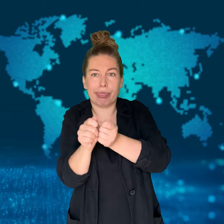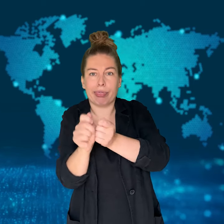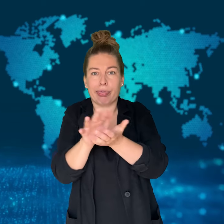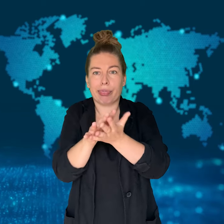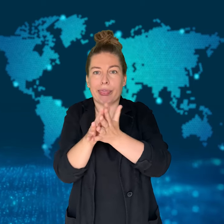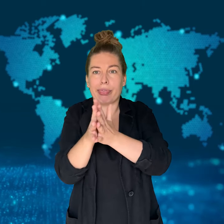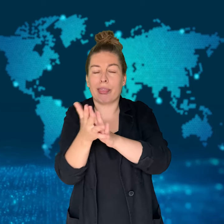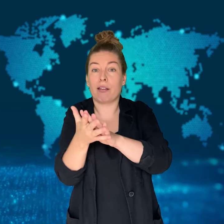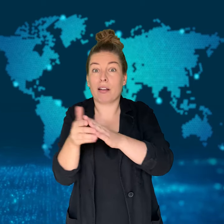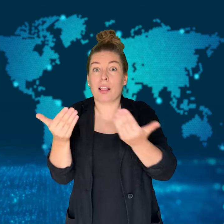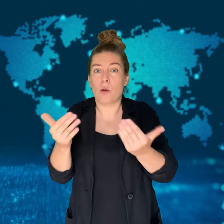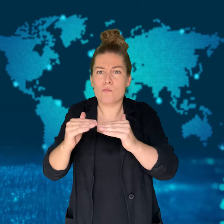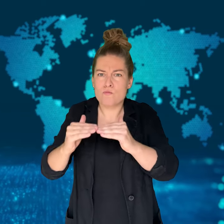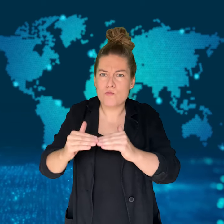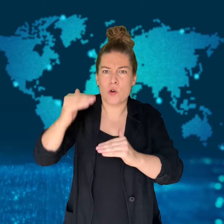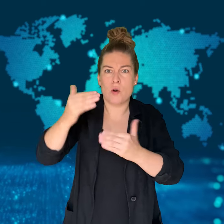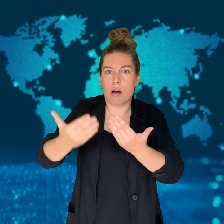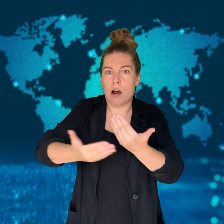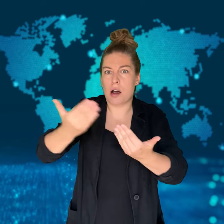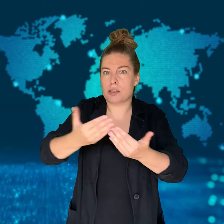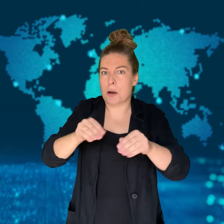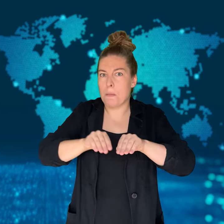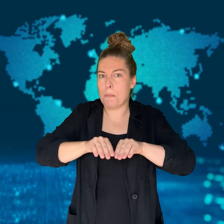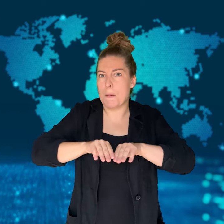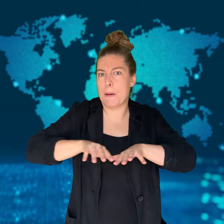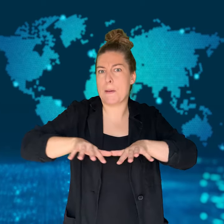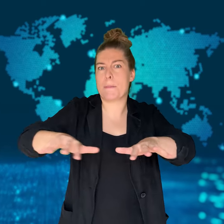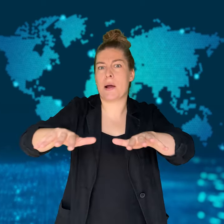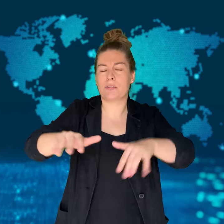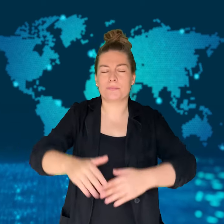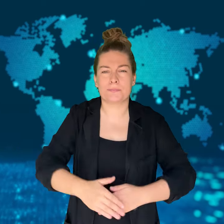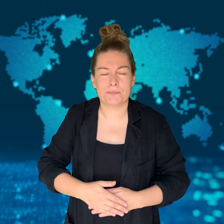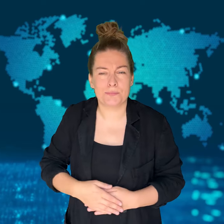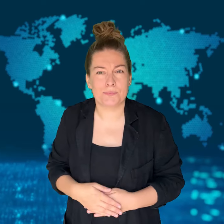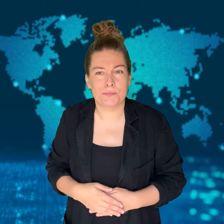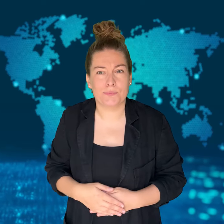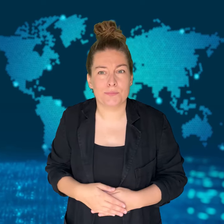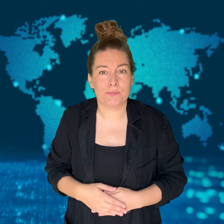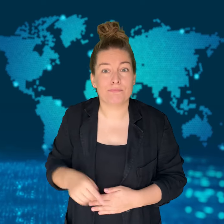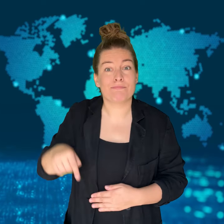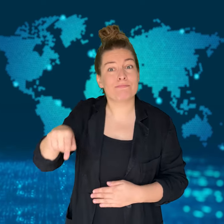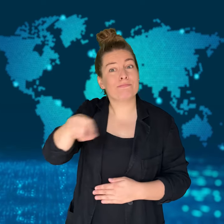and is even more easily spread.